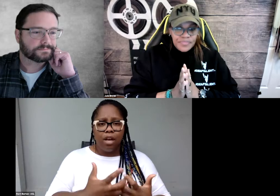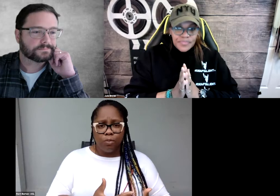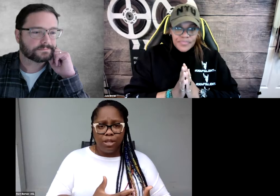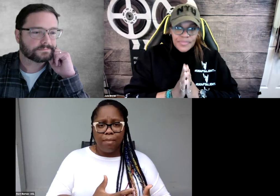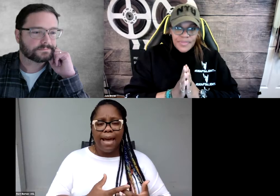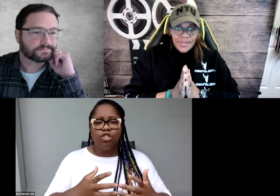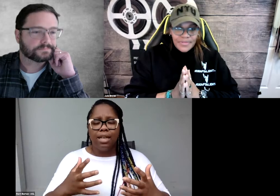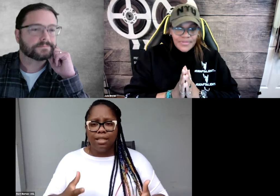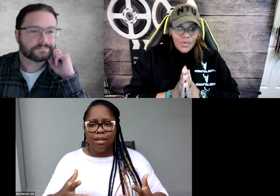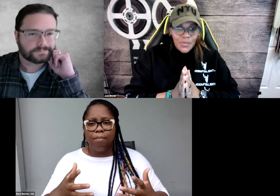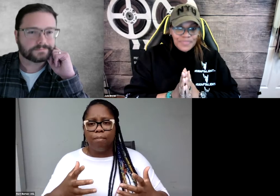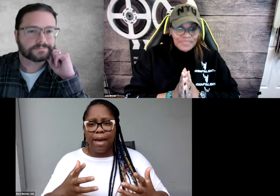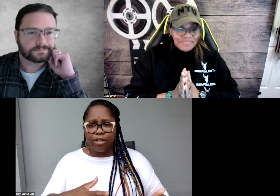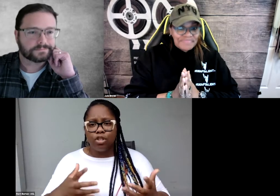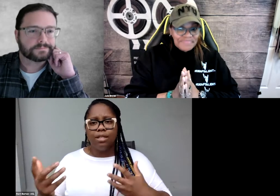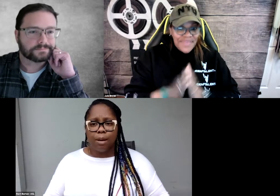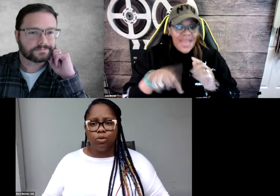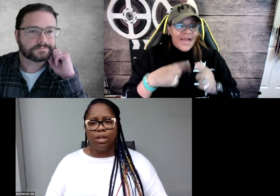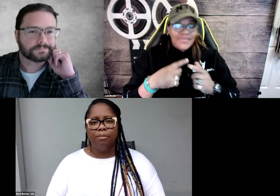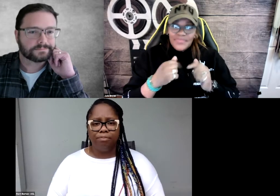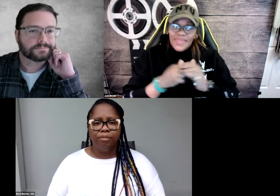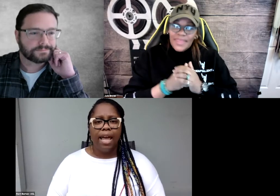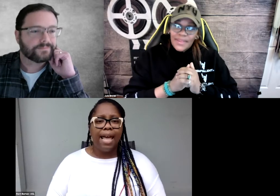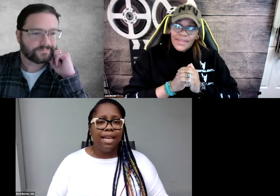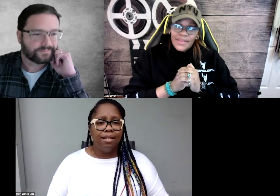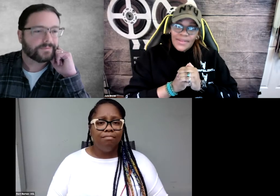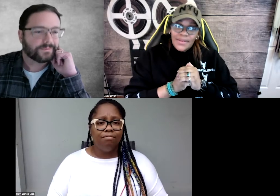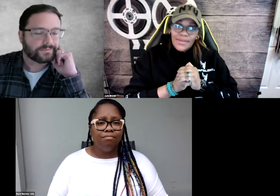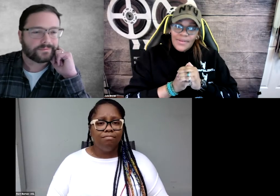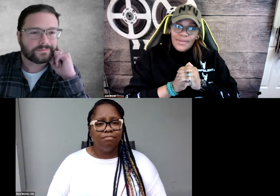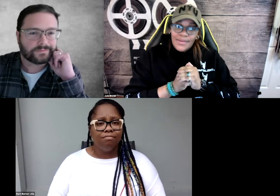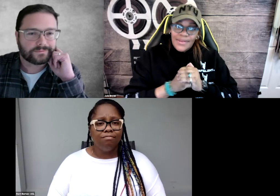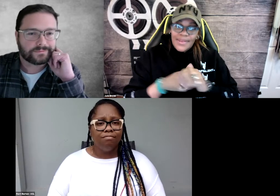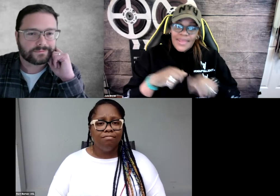be 100% matched, it's matched conceptually. And then